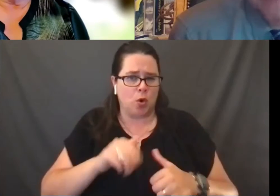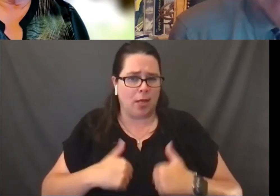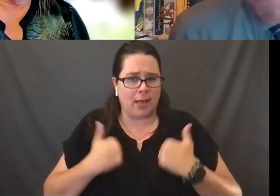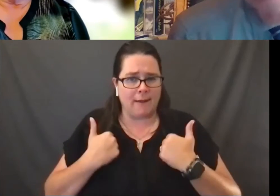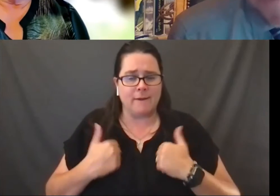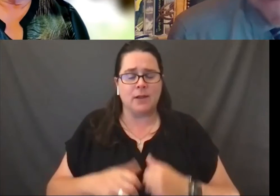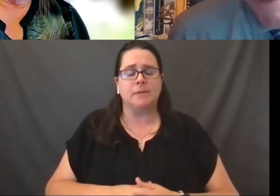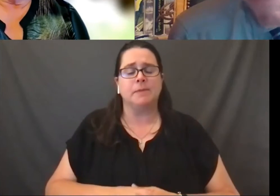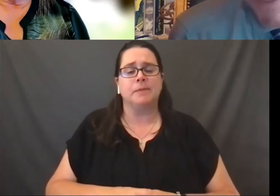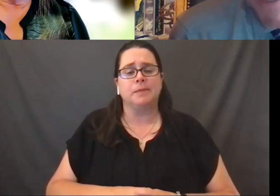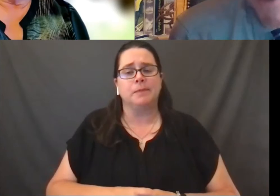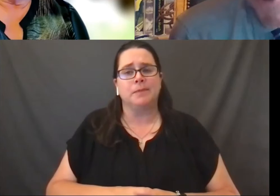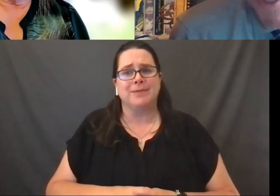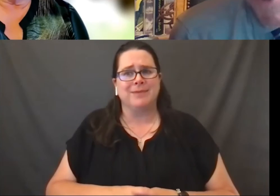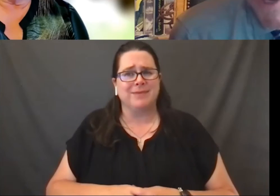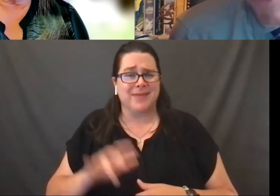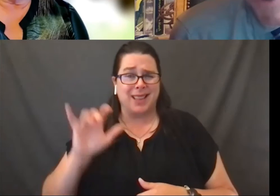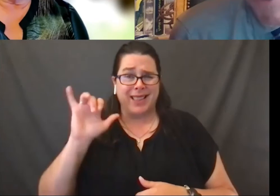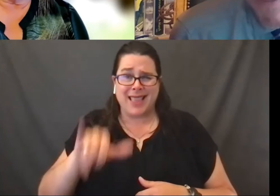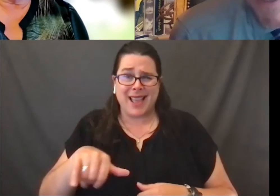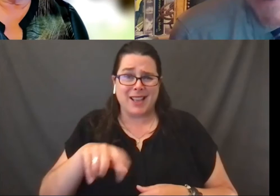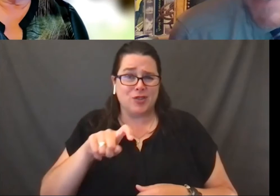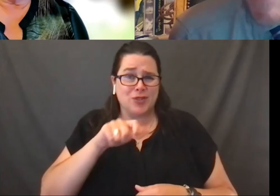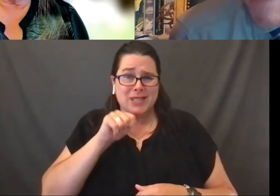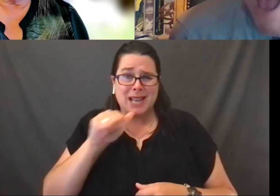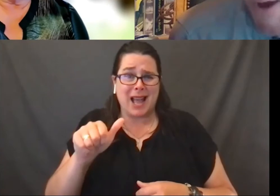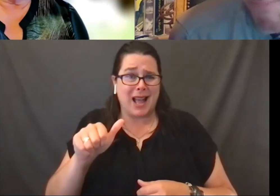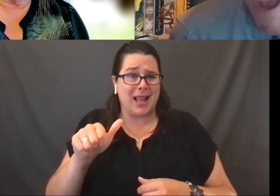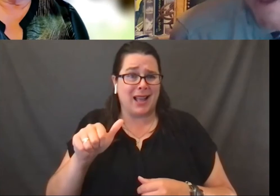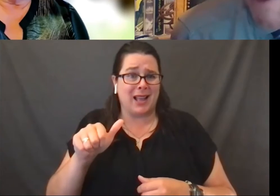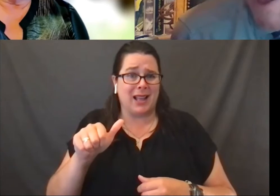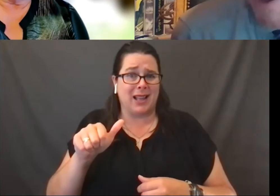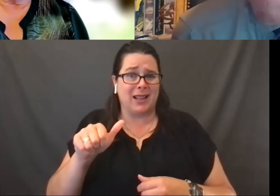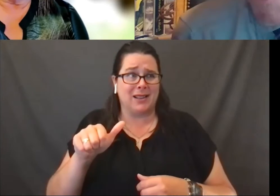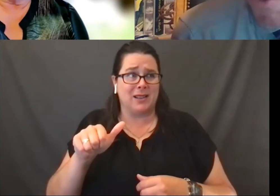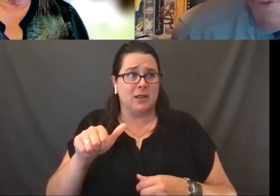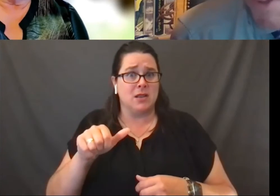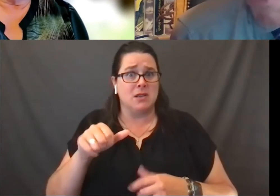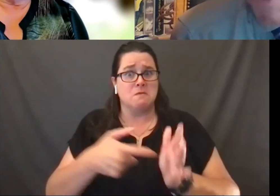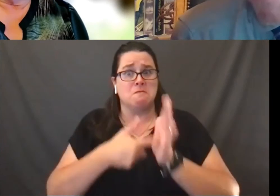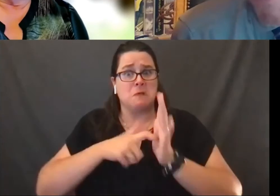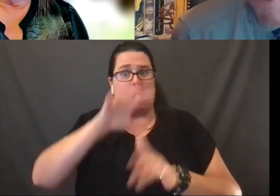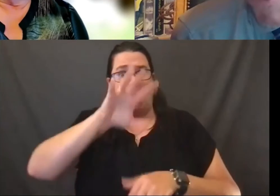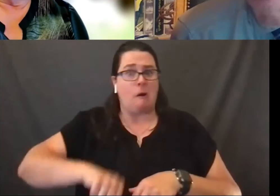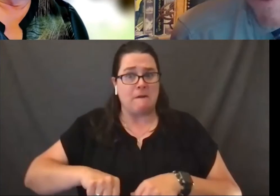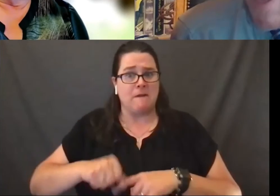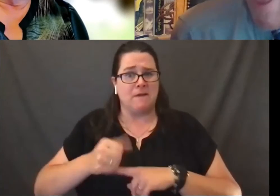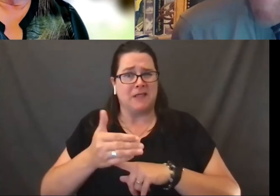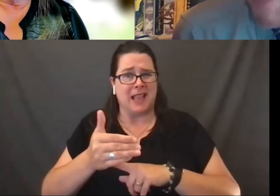That shouldn't be something that is a subject to being taken down by a school district or a principal.